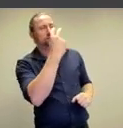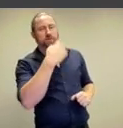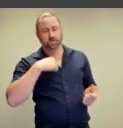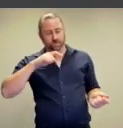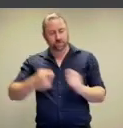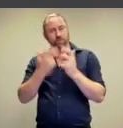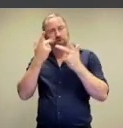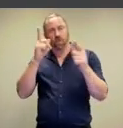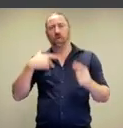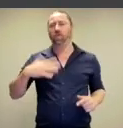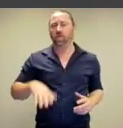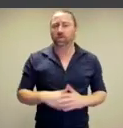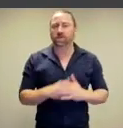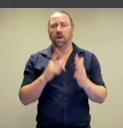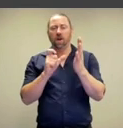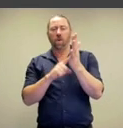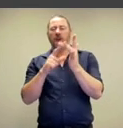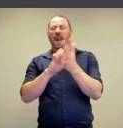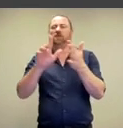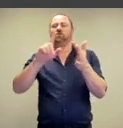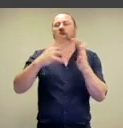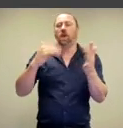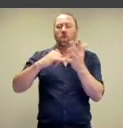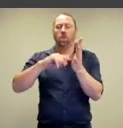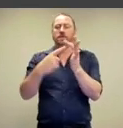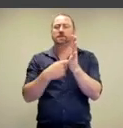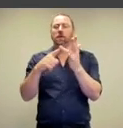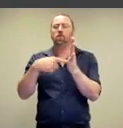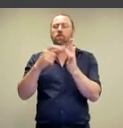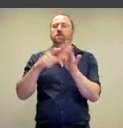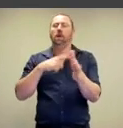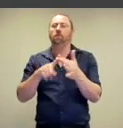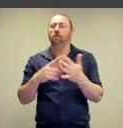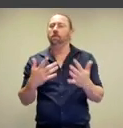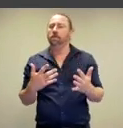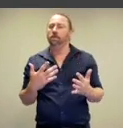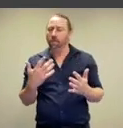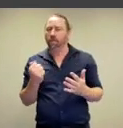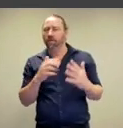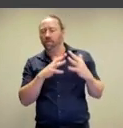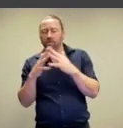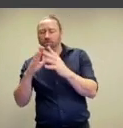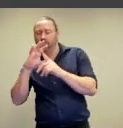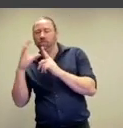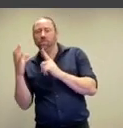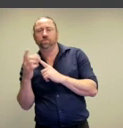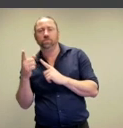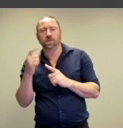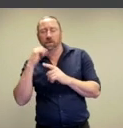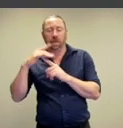white men and the cliches and stereotypes